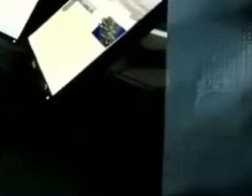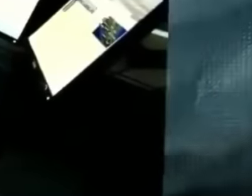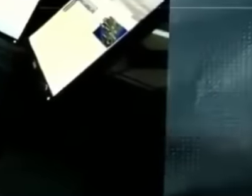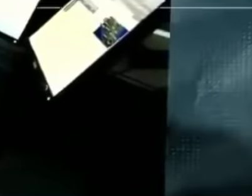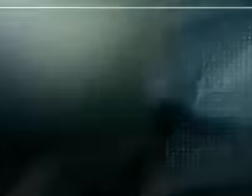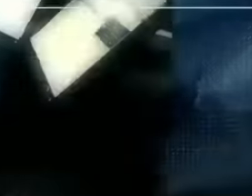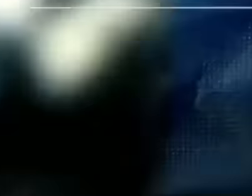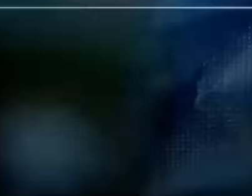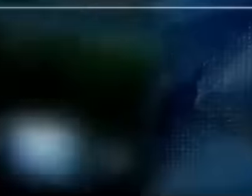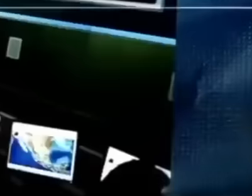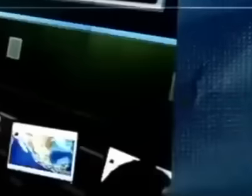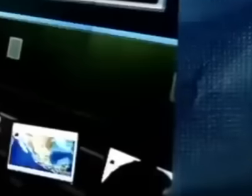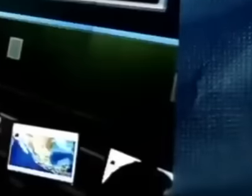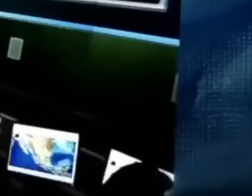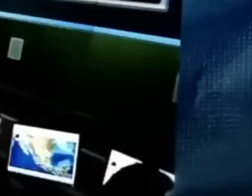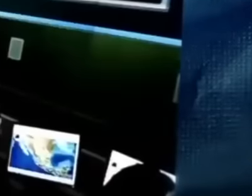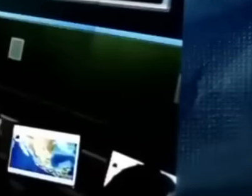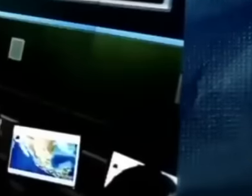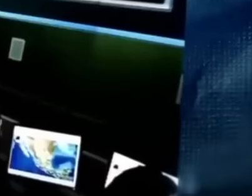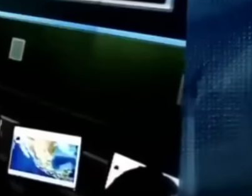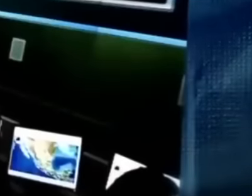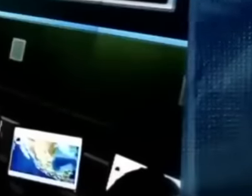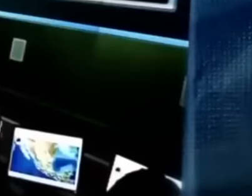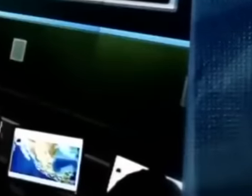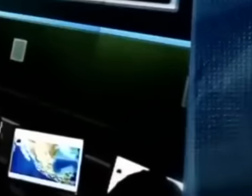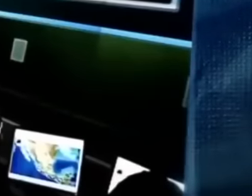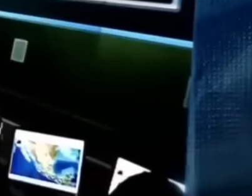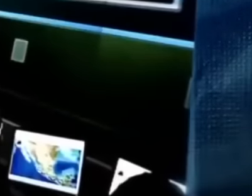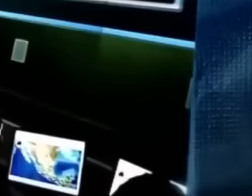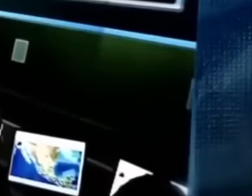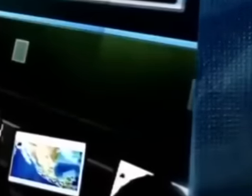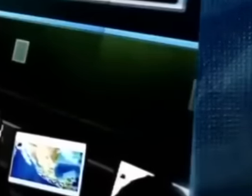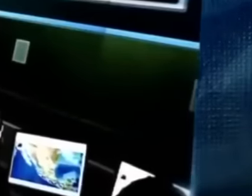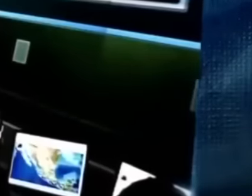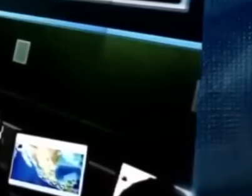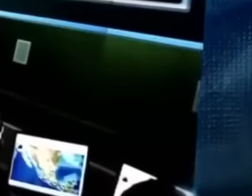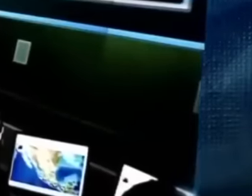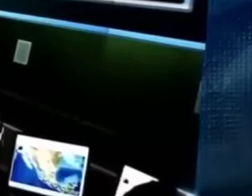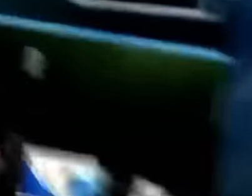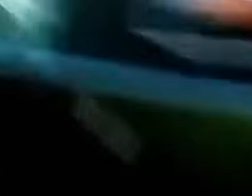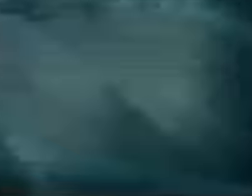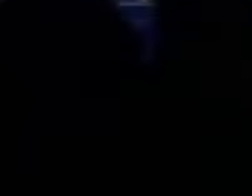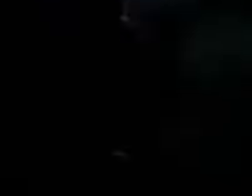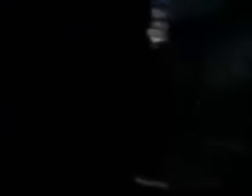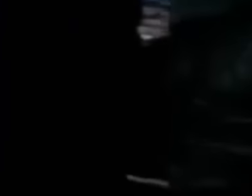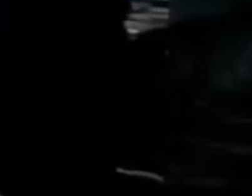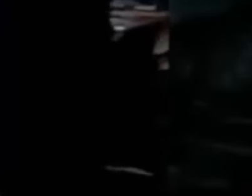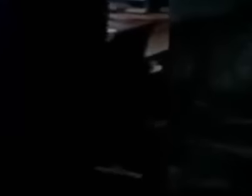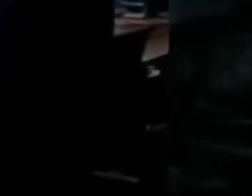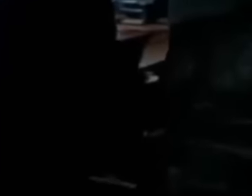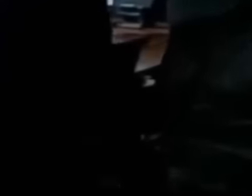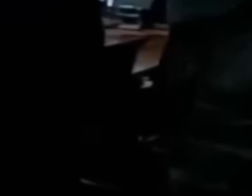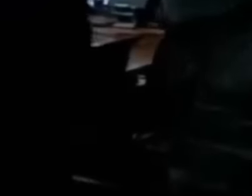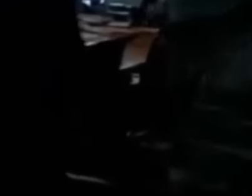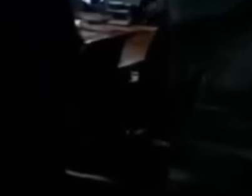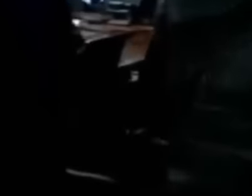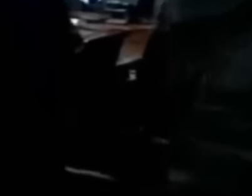Ade Although the complete bunker project never reached integrate the national systems into a single database